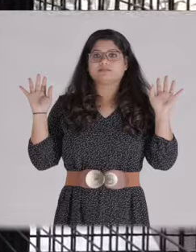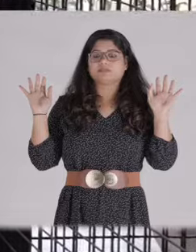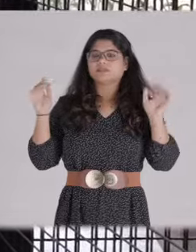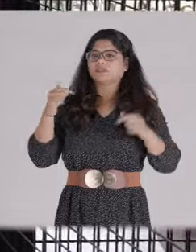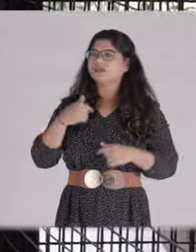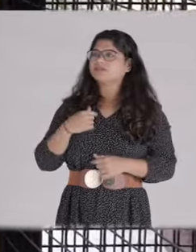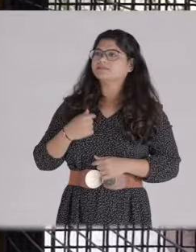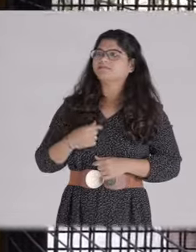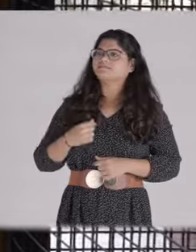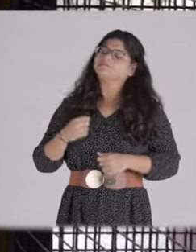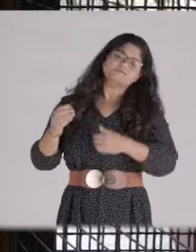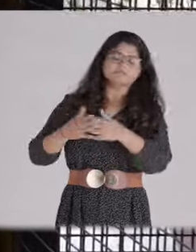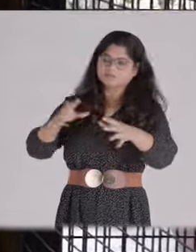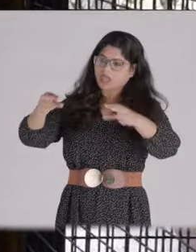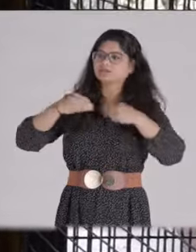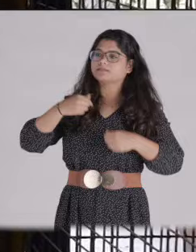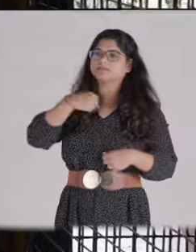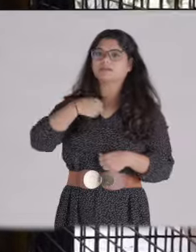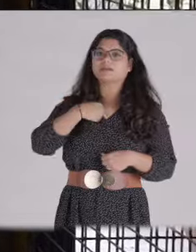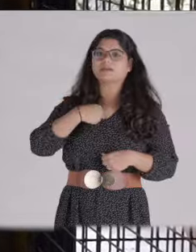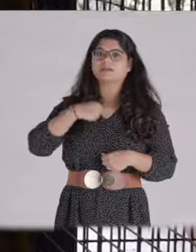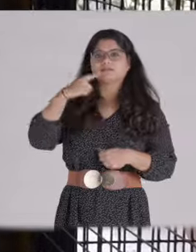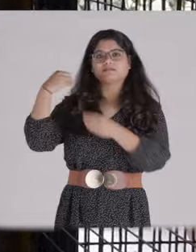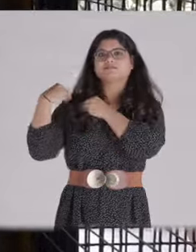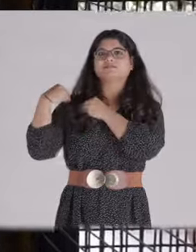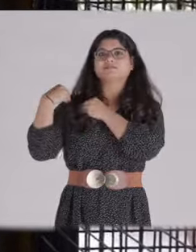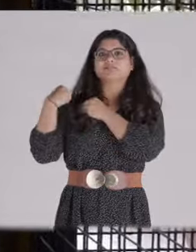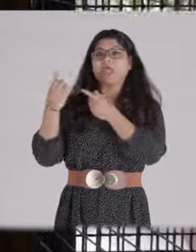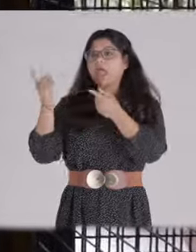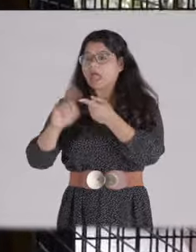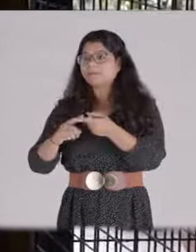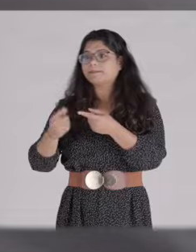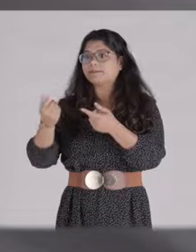So I took a challenge. ‘I will be responsible if anything goes wrong.